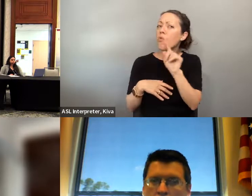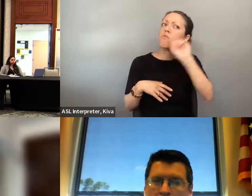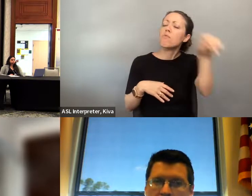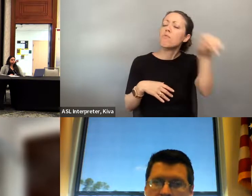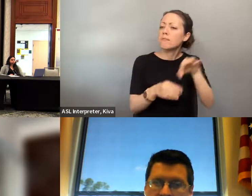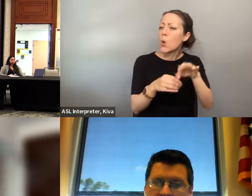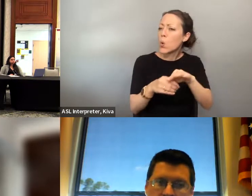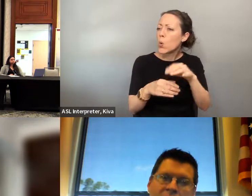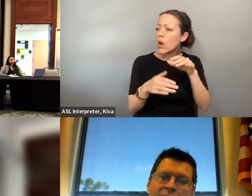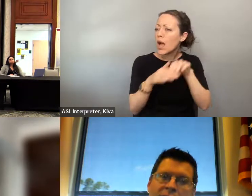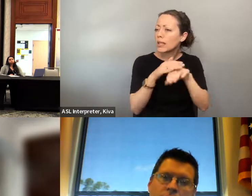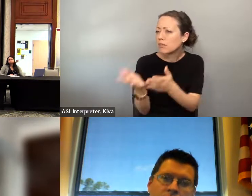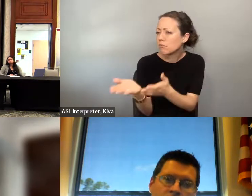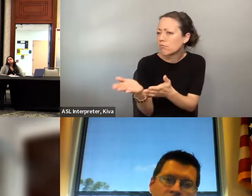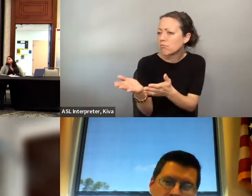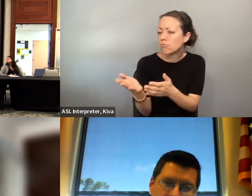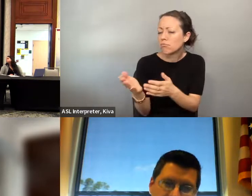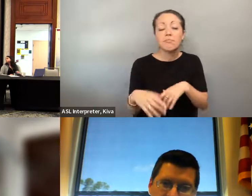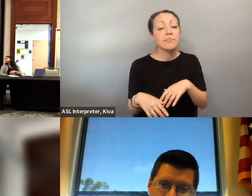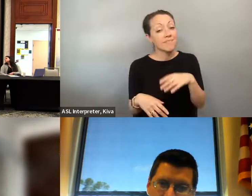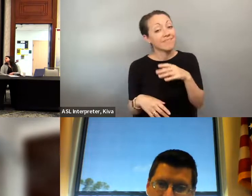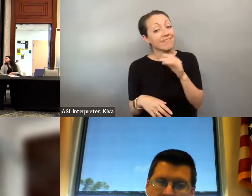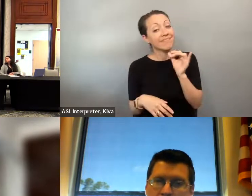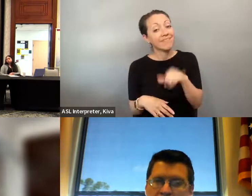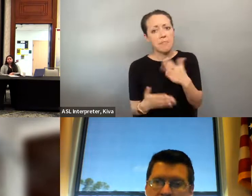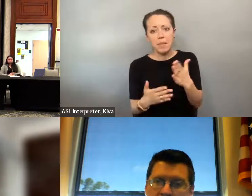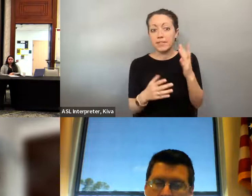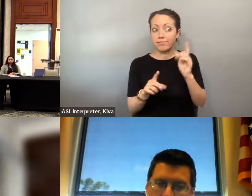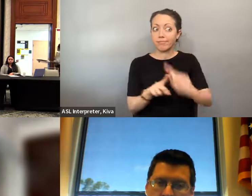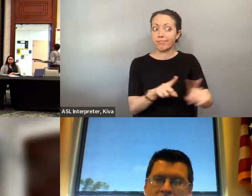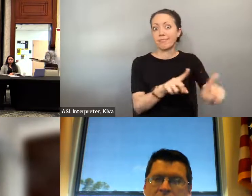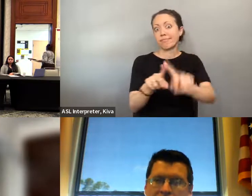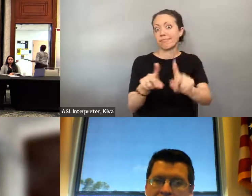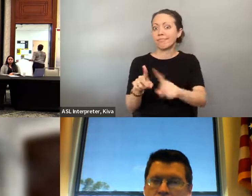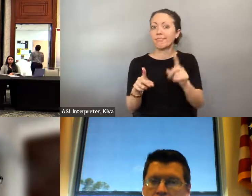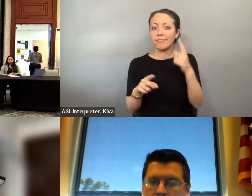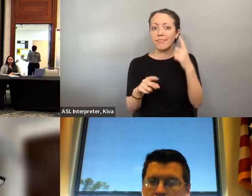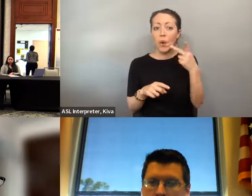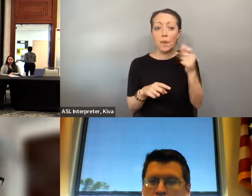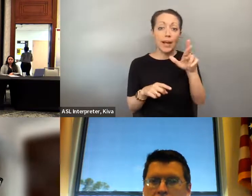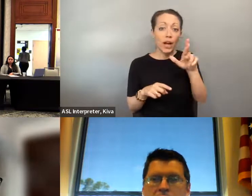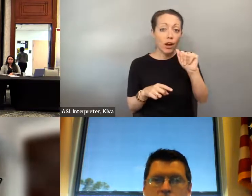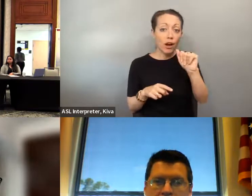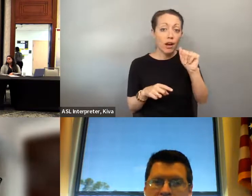I recommend that you reach out to them and reach out to them early to identify what kinds of options they are providing in terms of Paul. of options they are